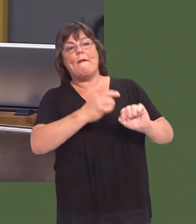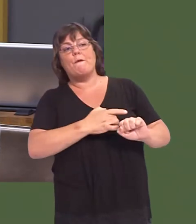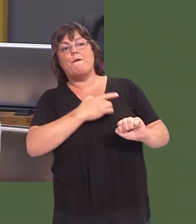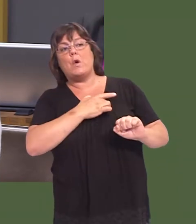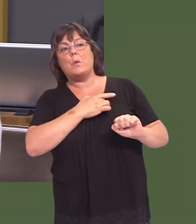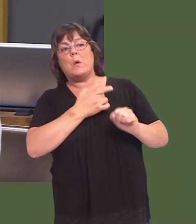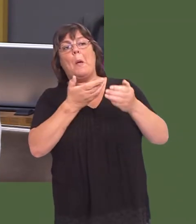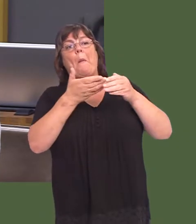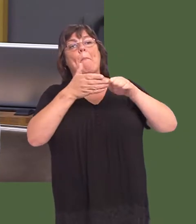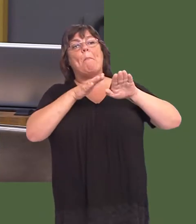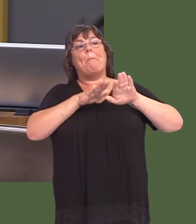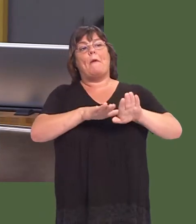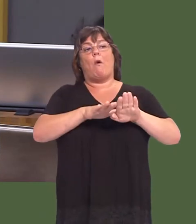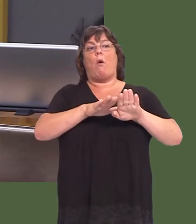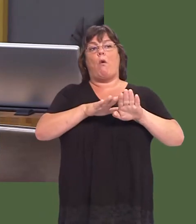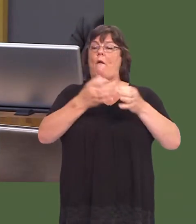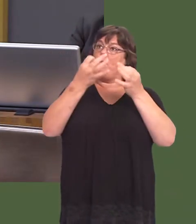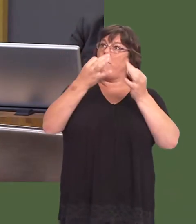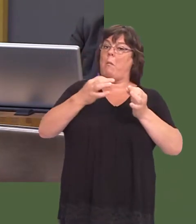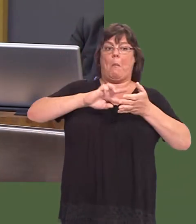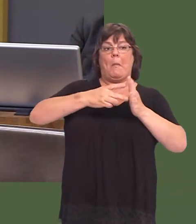prison prior to submitting a formal planning application.